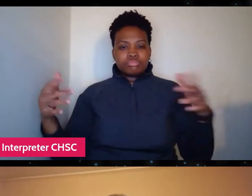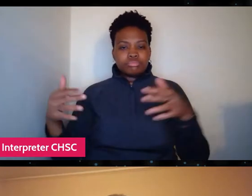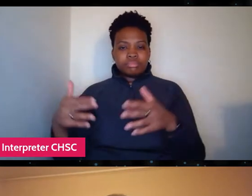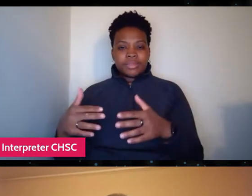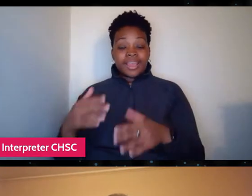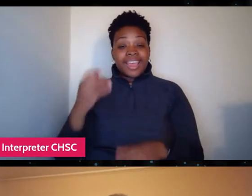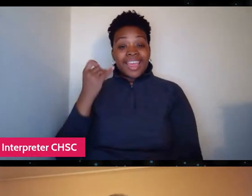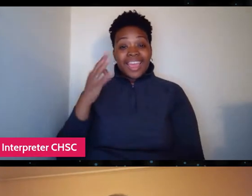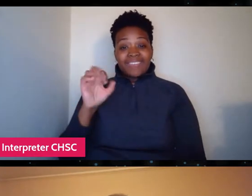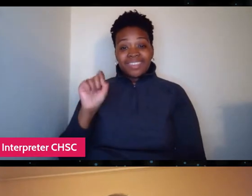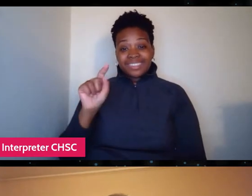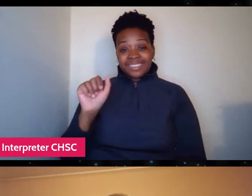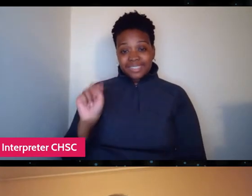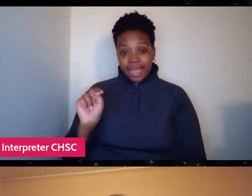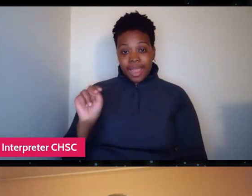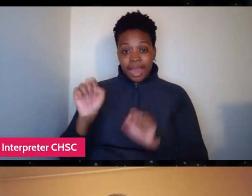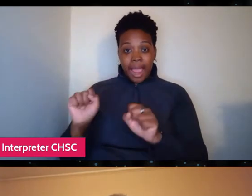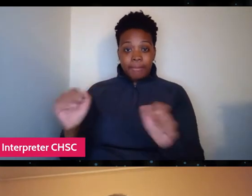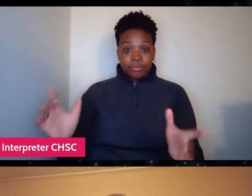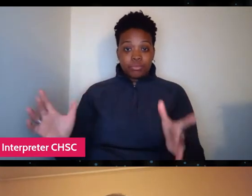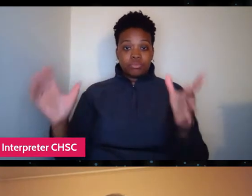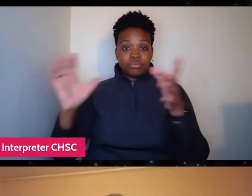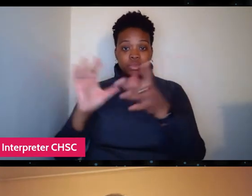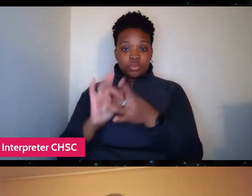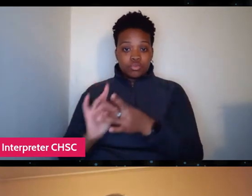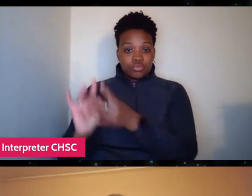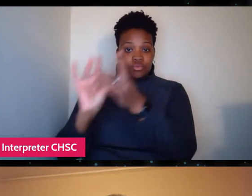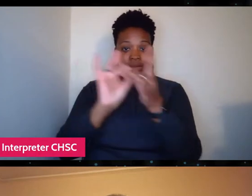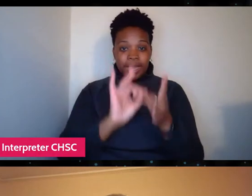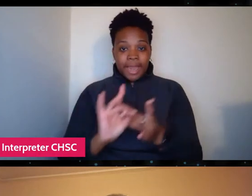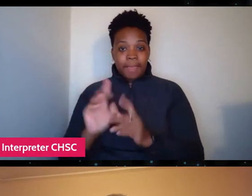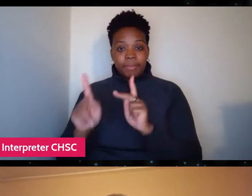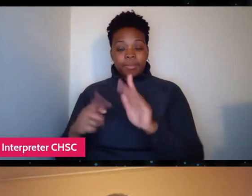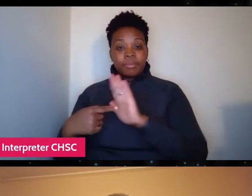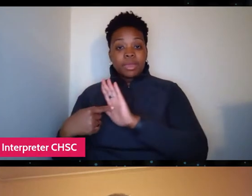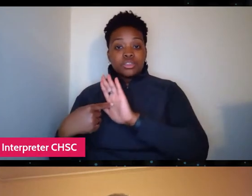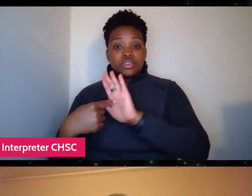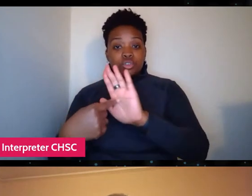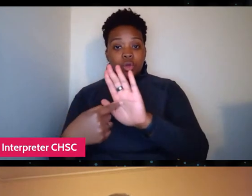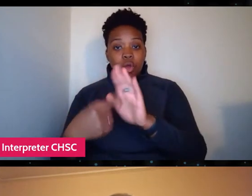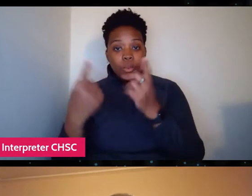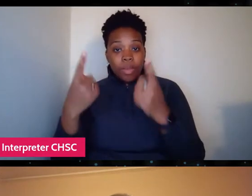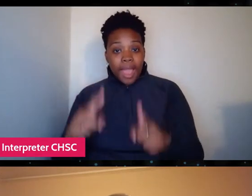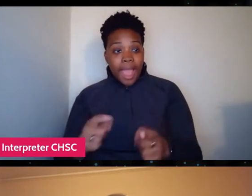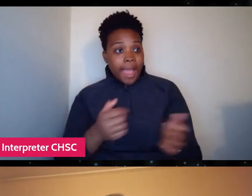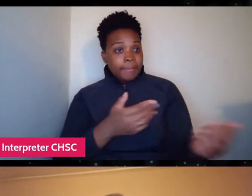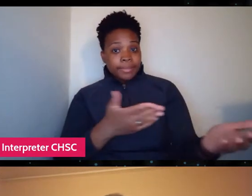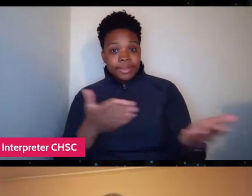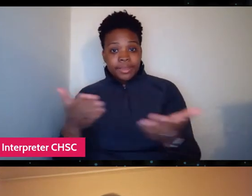by showing them what was happening on the front lines, then hopefully more politicians can take a leaf